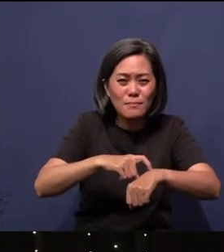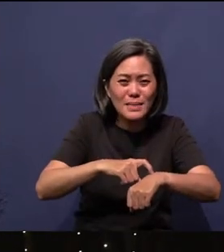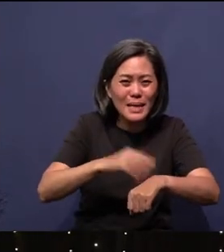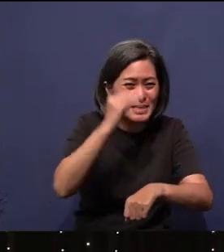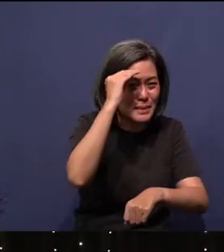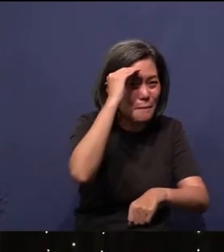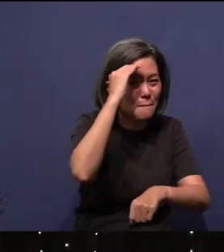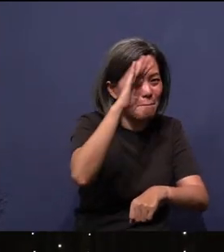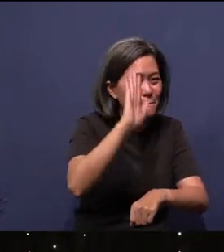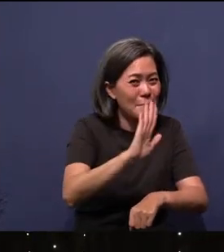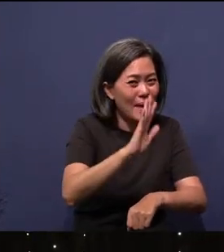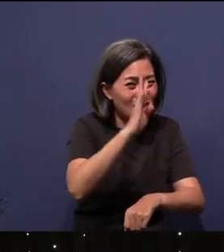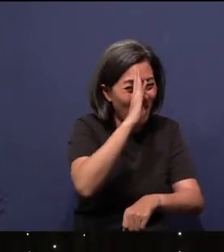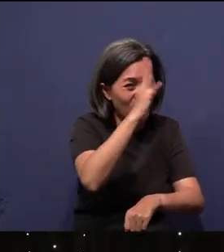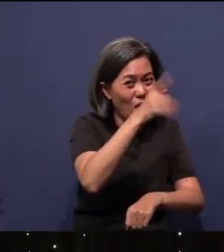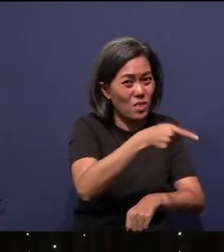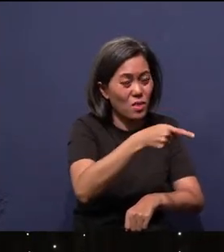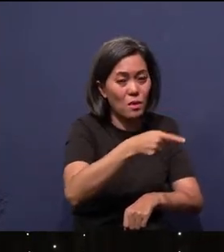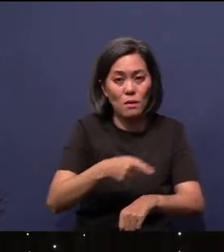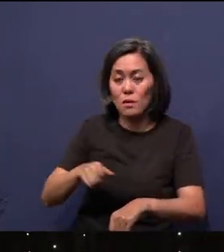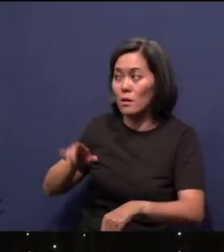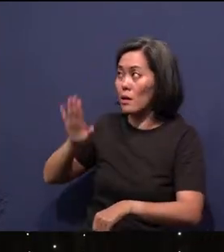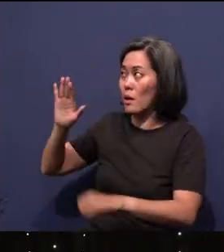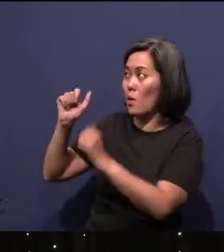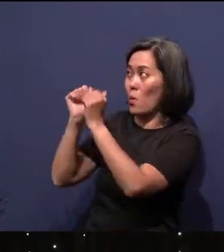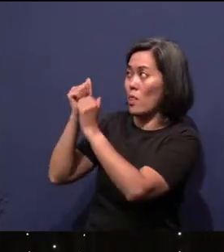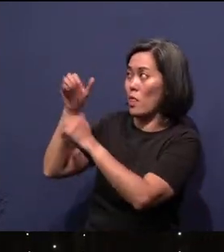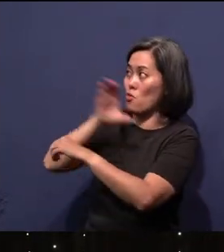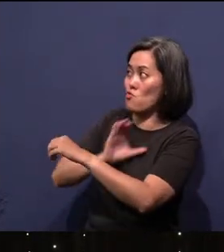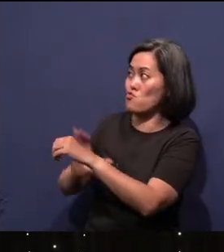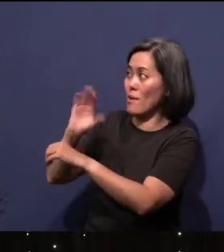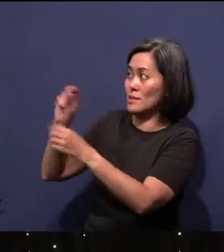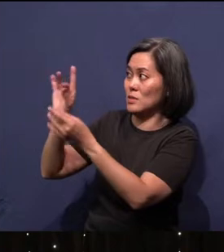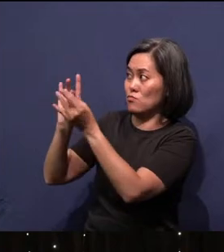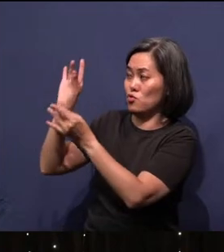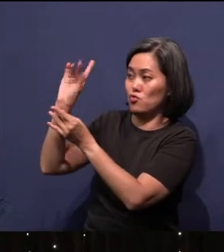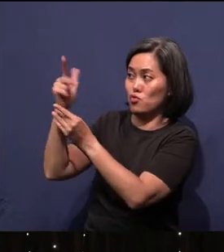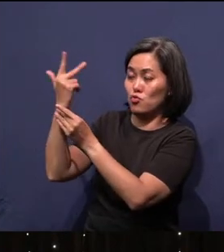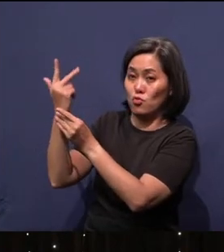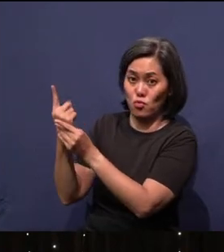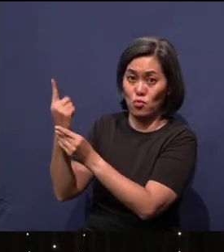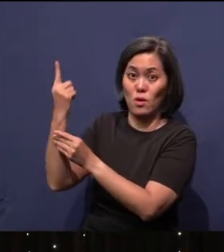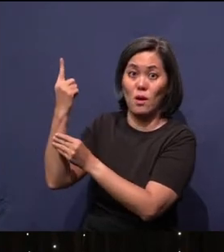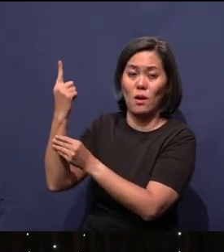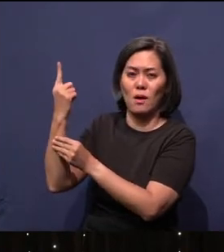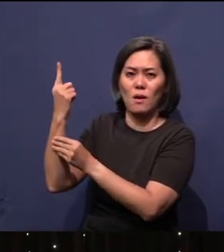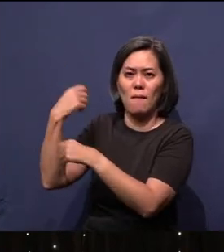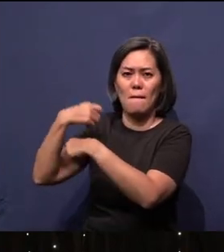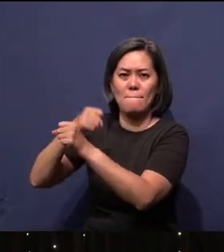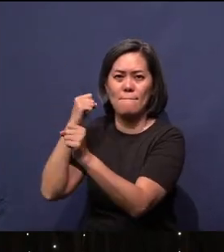presence with Christ and the Spirit created day and night.